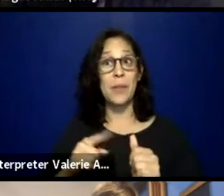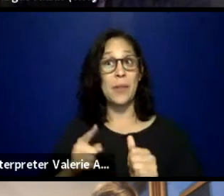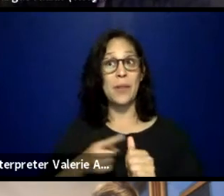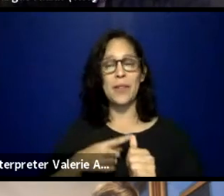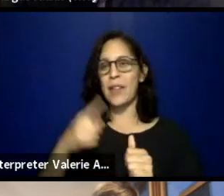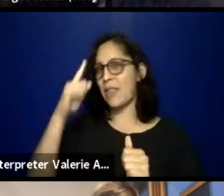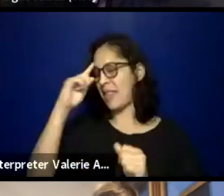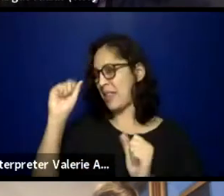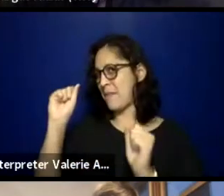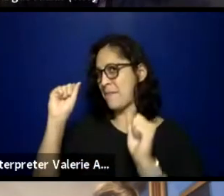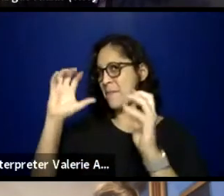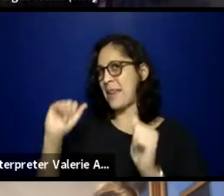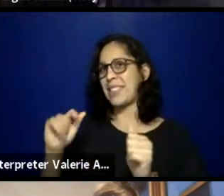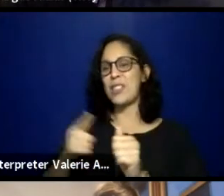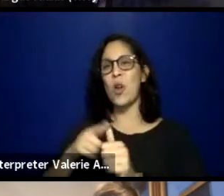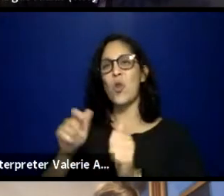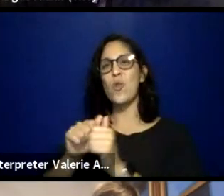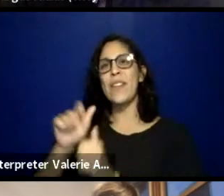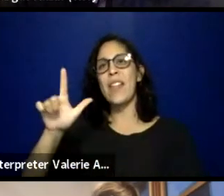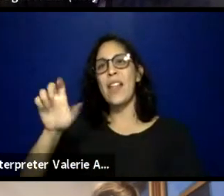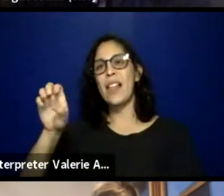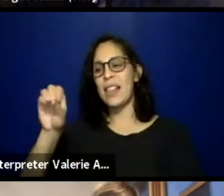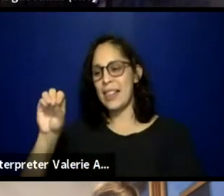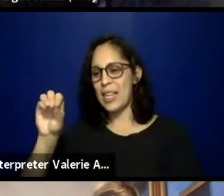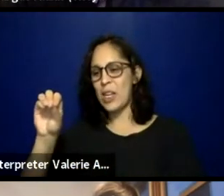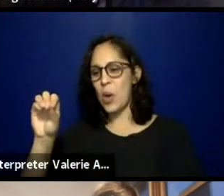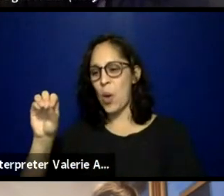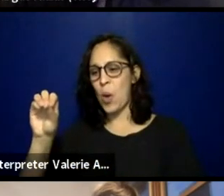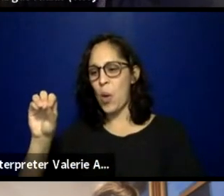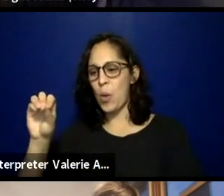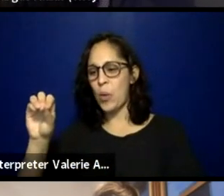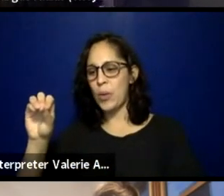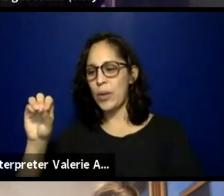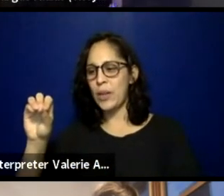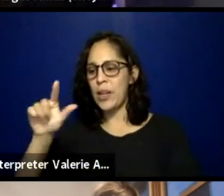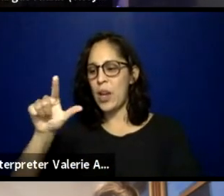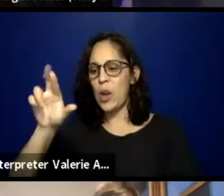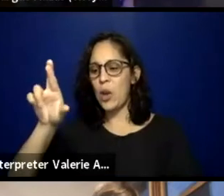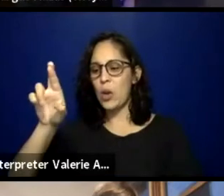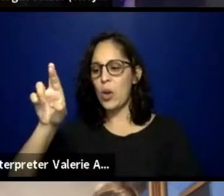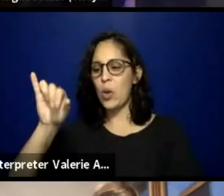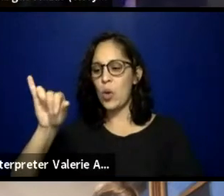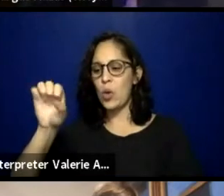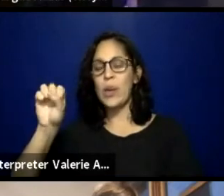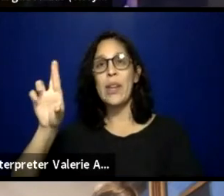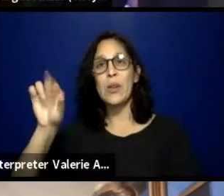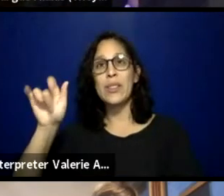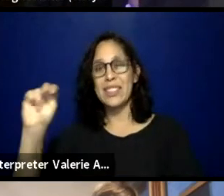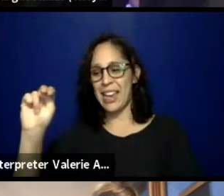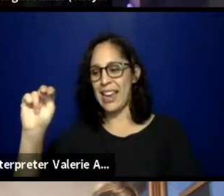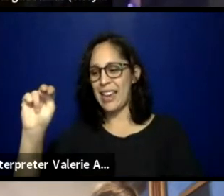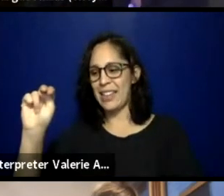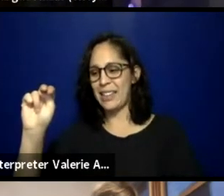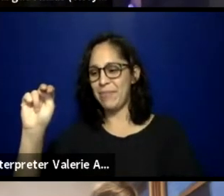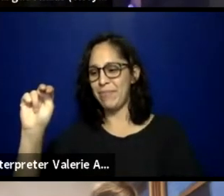with Leo Grierson of Juvenilia Collective. Thank you, Whitney.